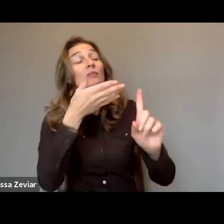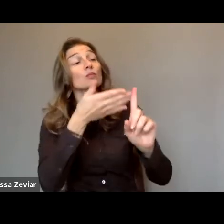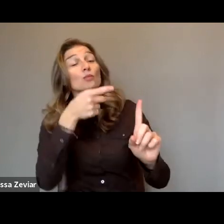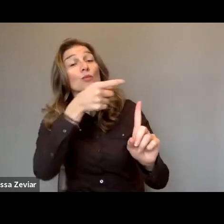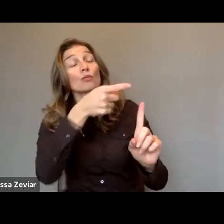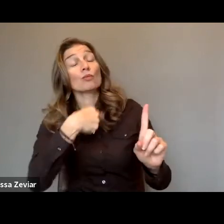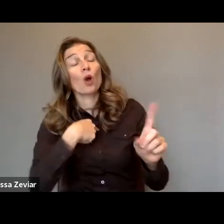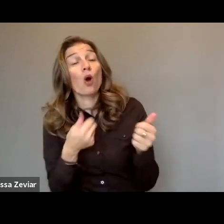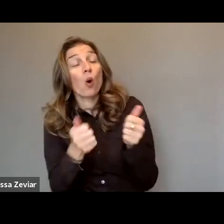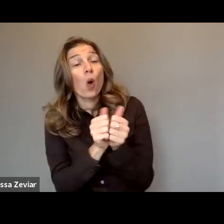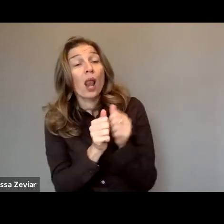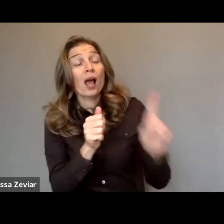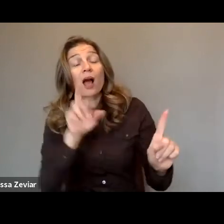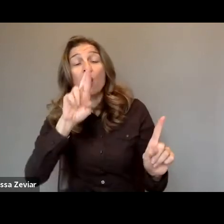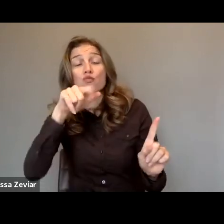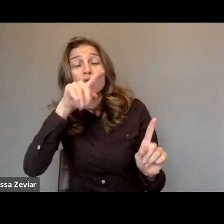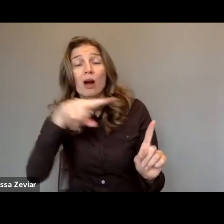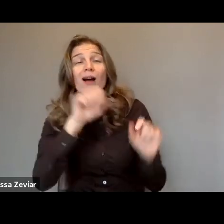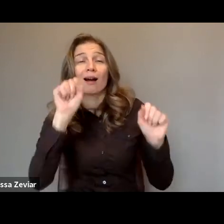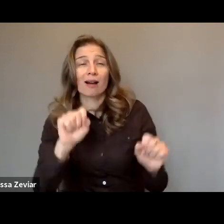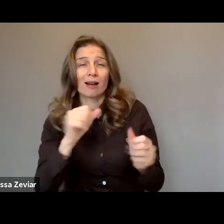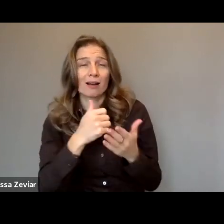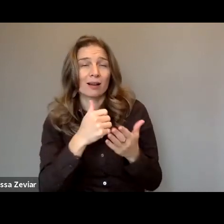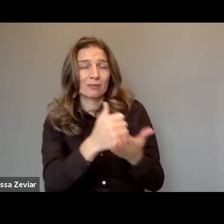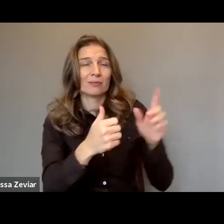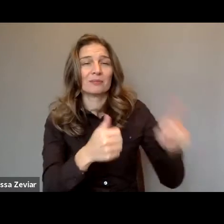The webinar has interpretation in international sign language